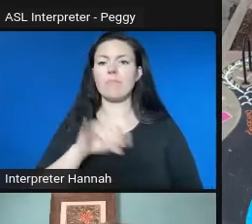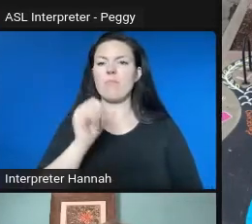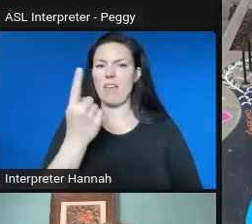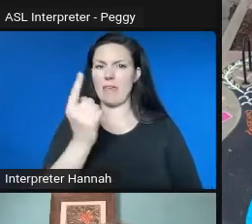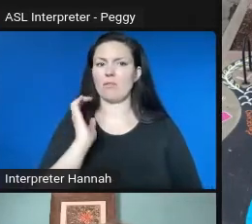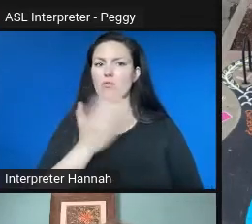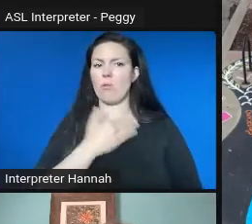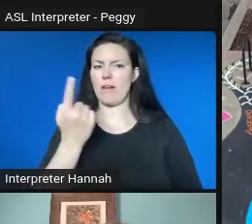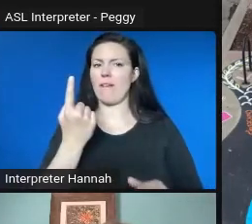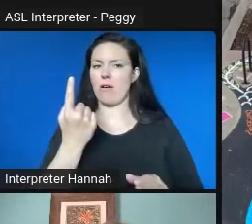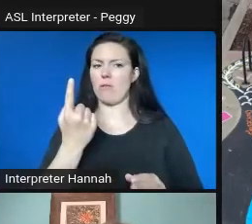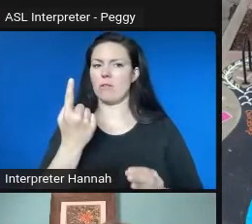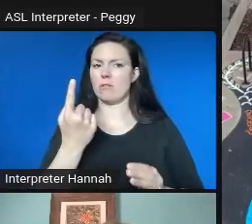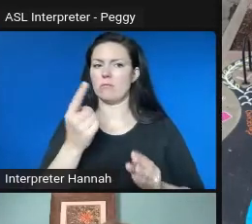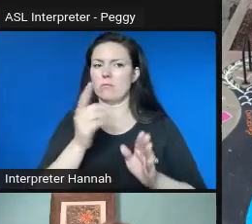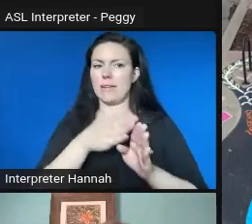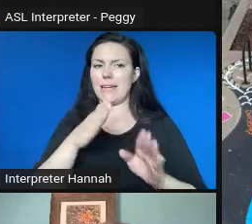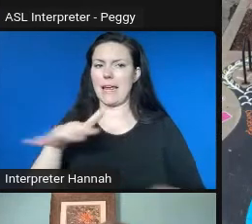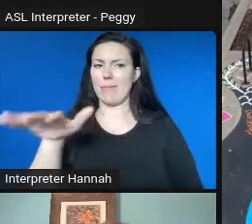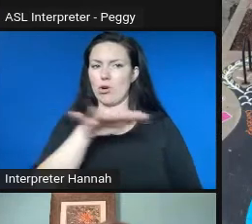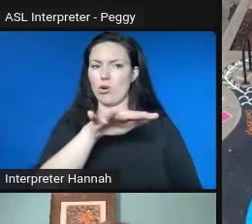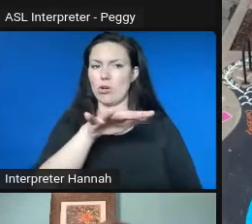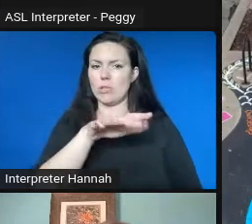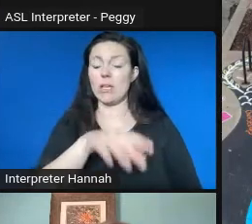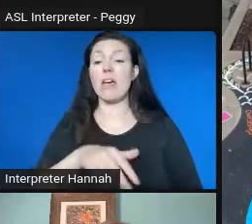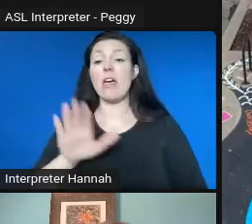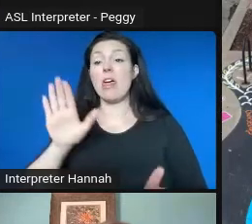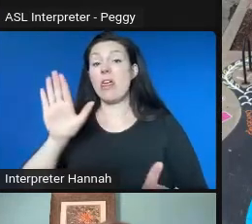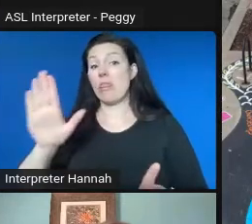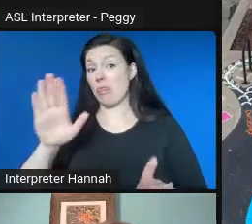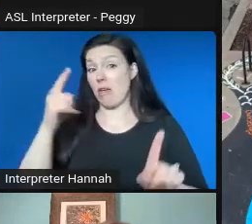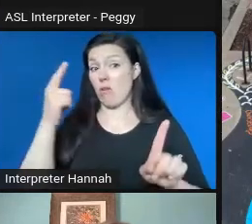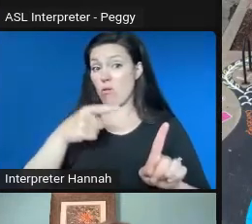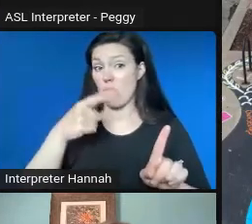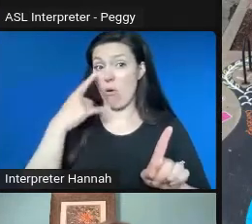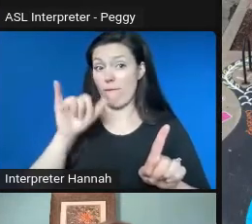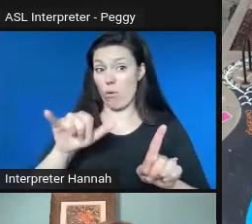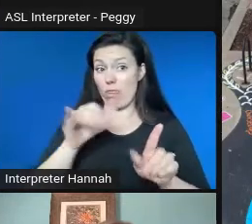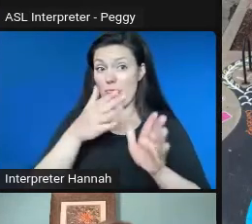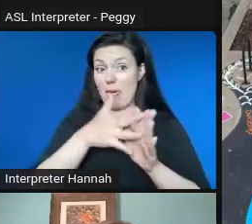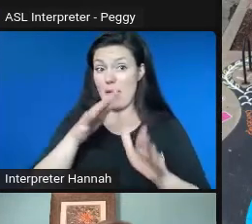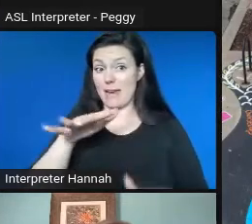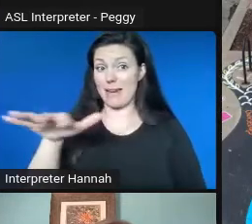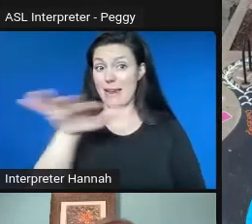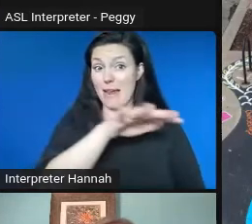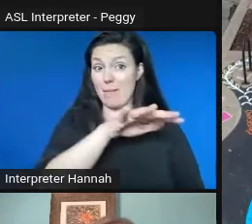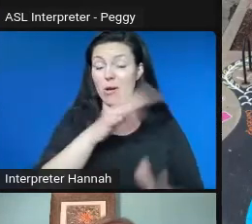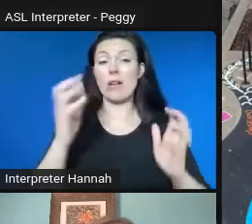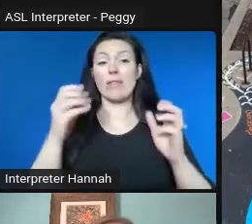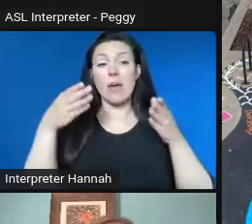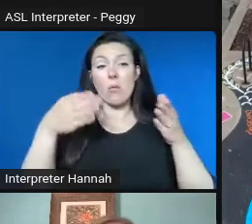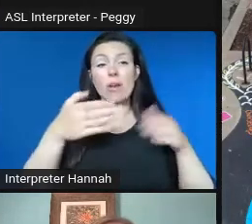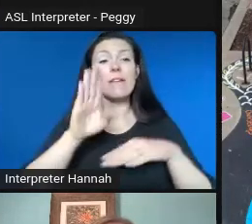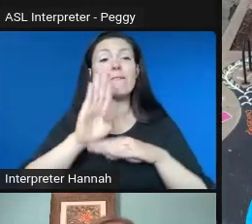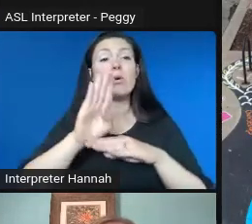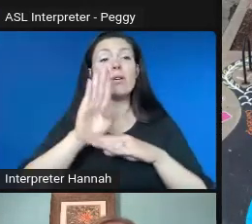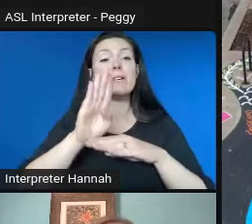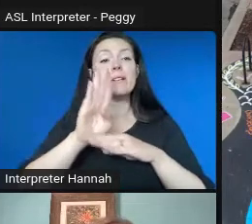And one of the neighborhood's goals was to really put their business district, Dogtown, on the map as a